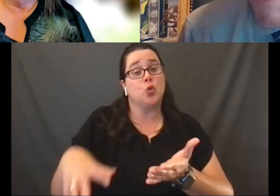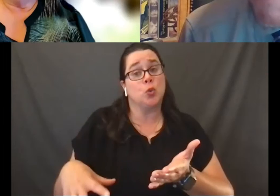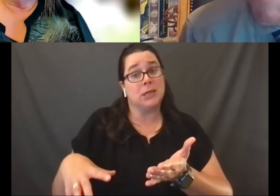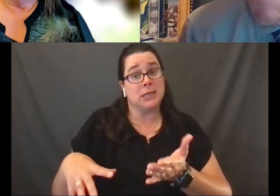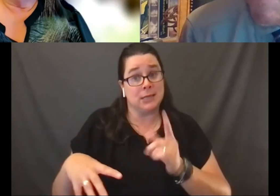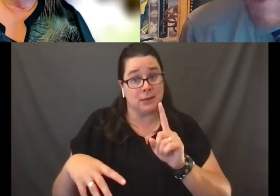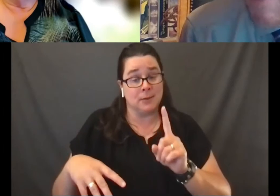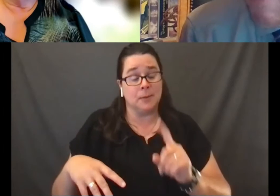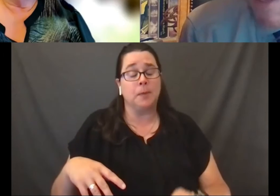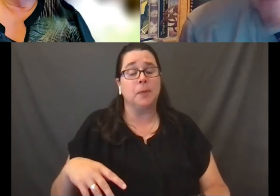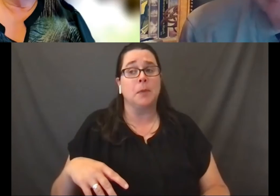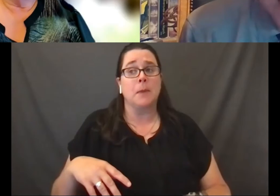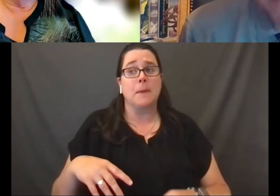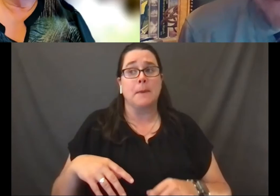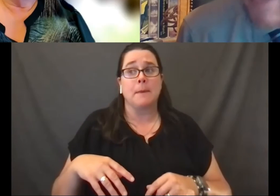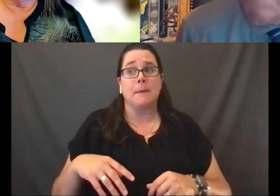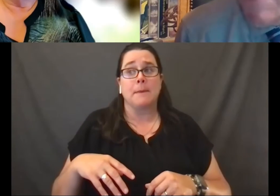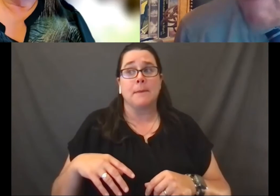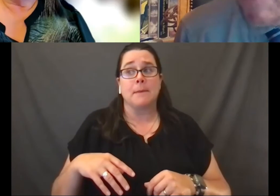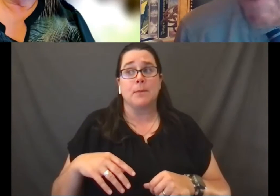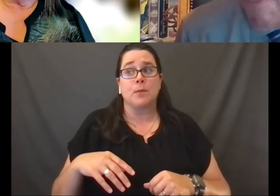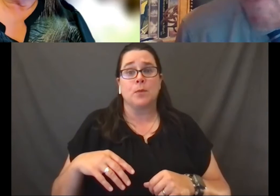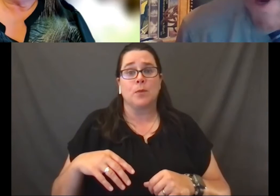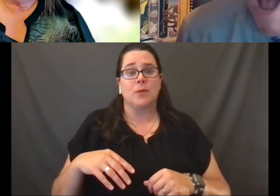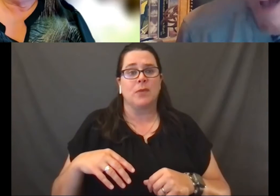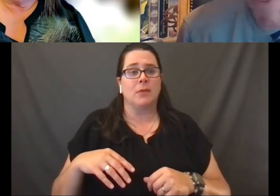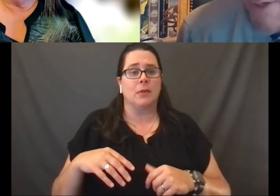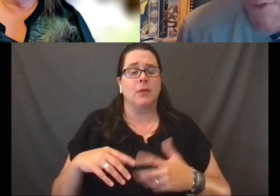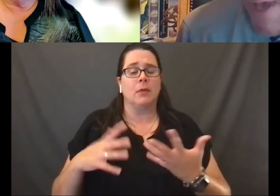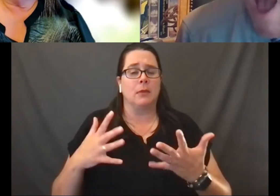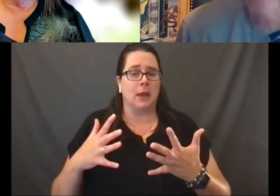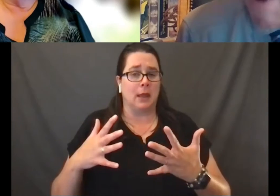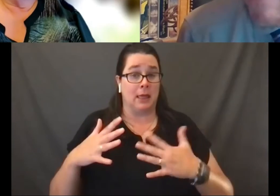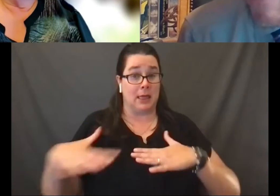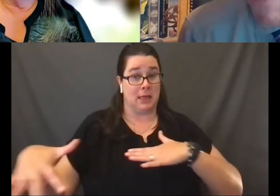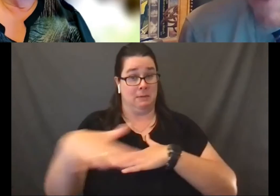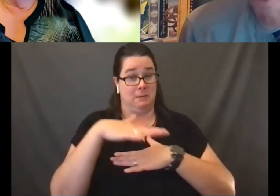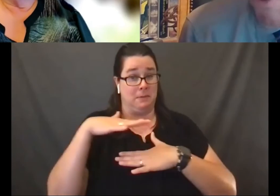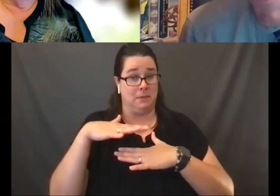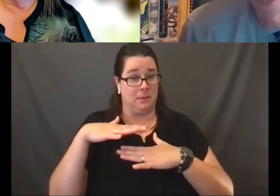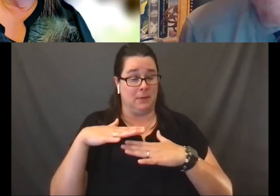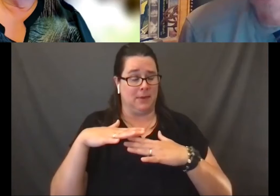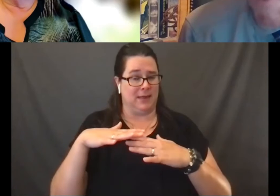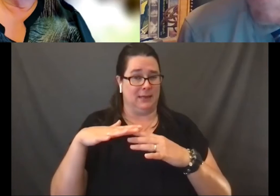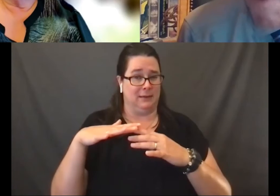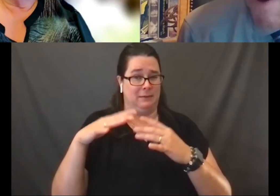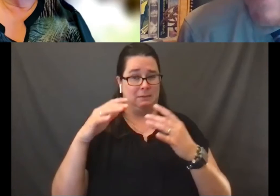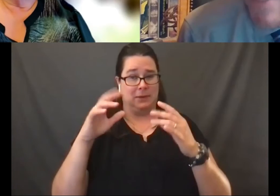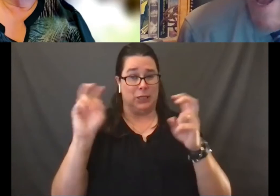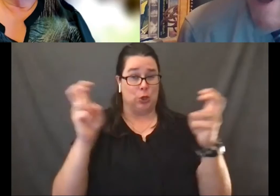the landscape is a bit more complex, but the courts have, for the most part,